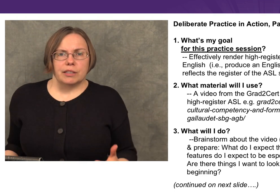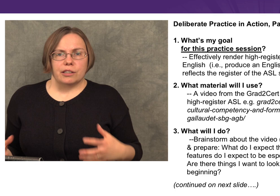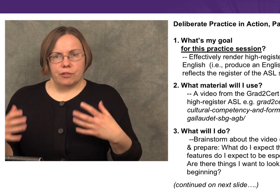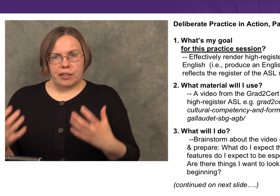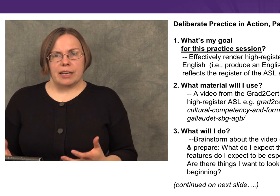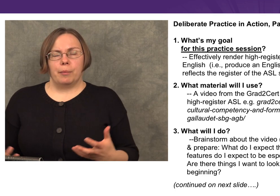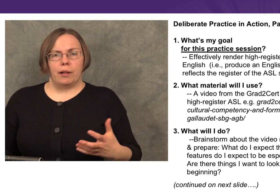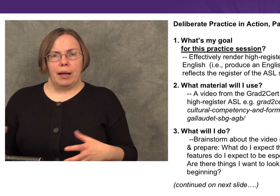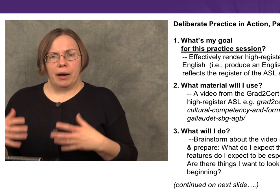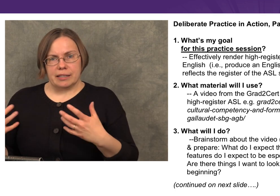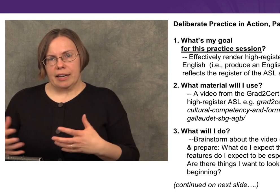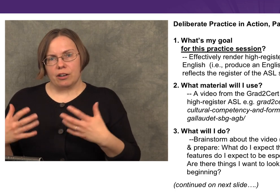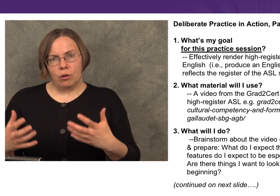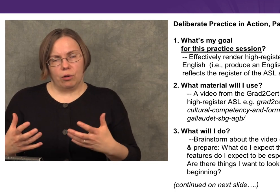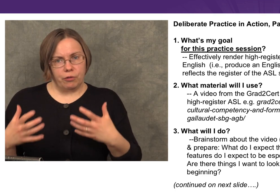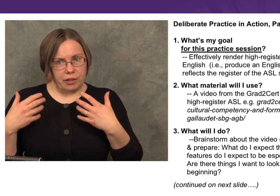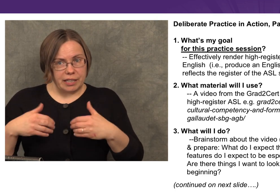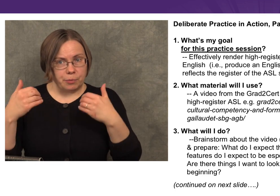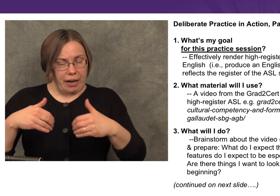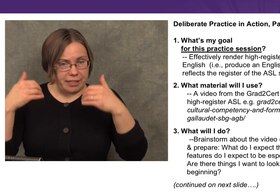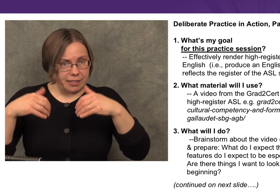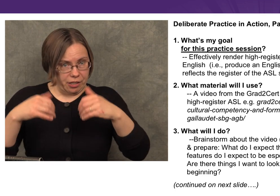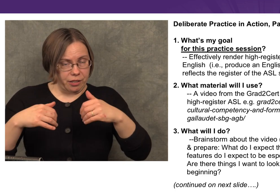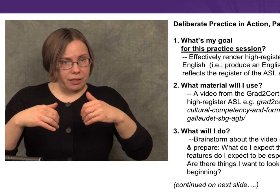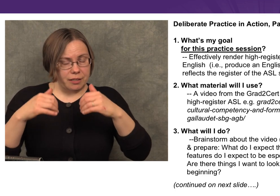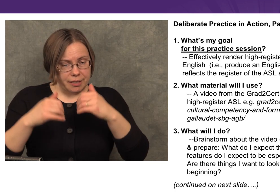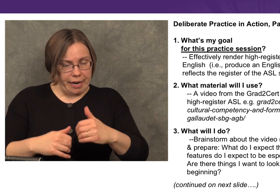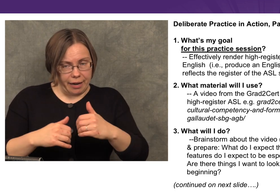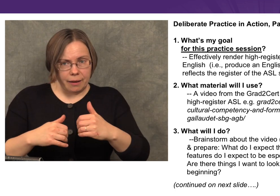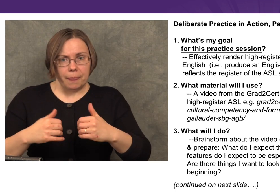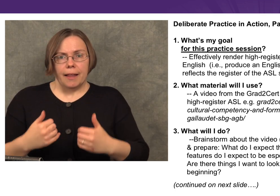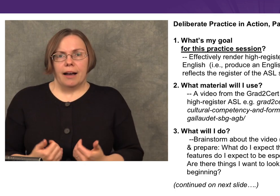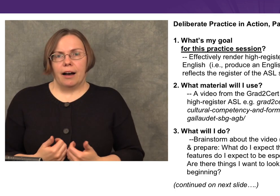For example, I might set a goal for this practice session today